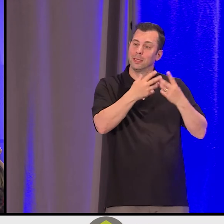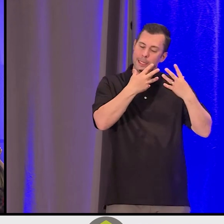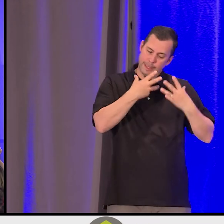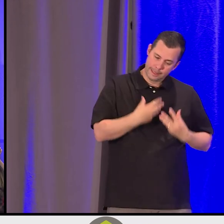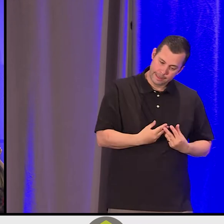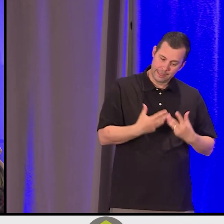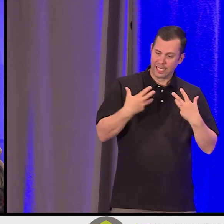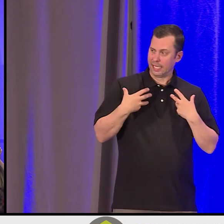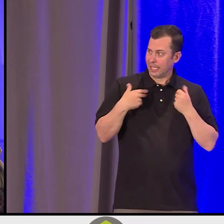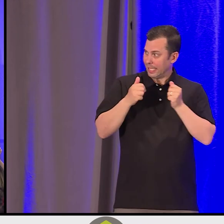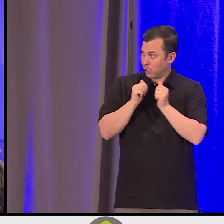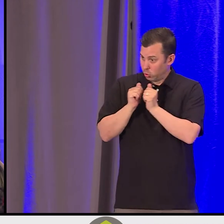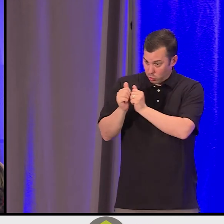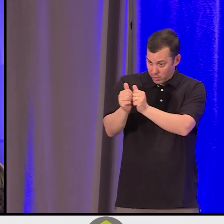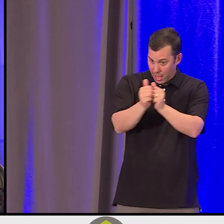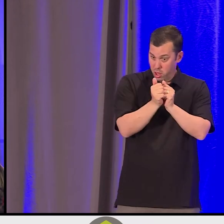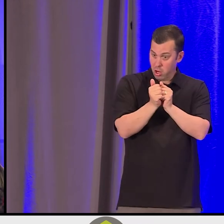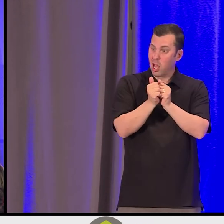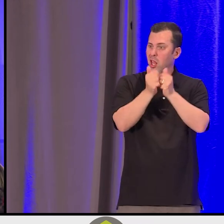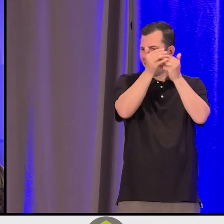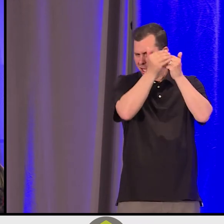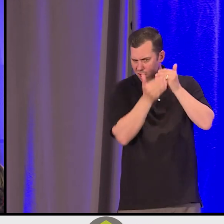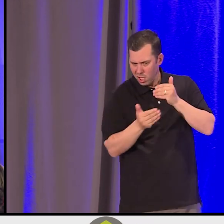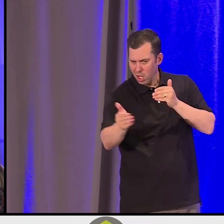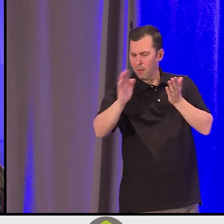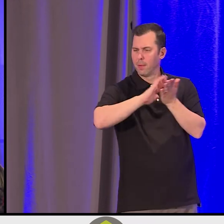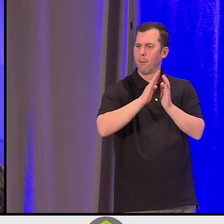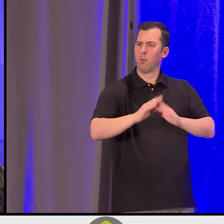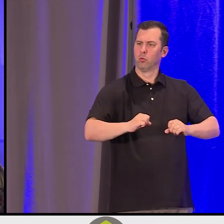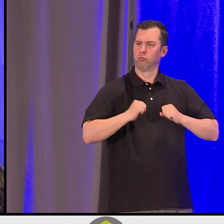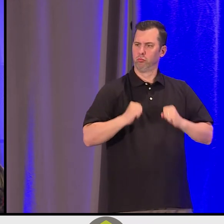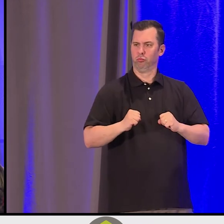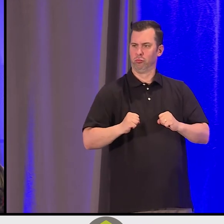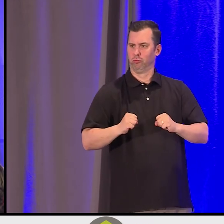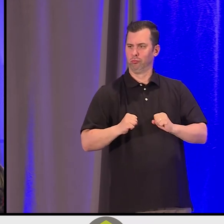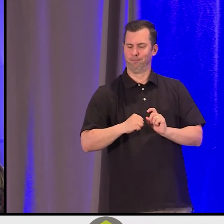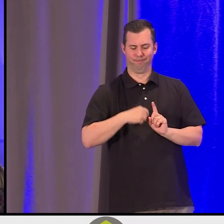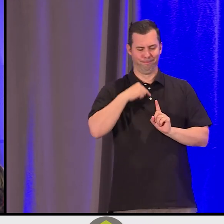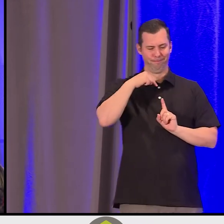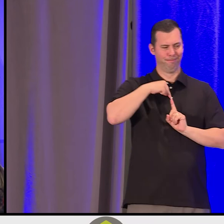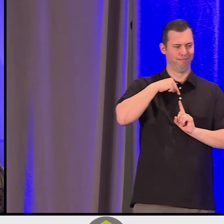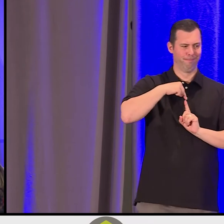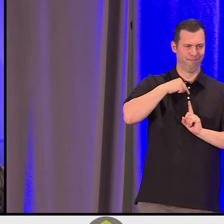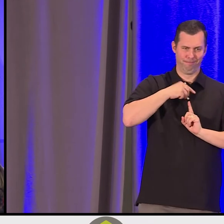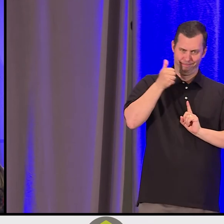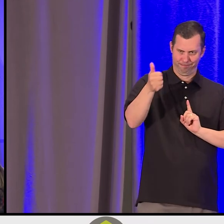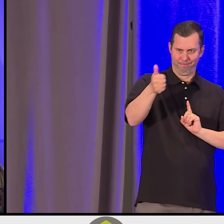emerging stronger is it starts with self. it starts with becoming non-judgmental,